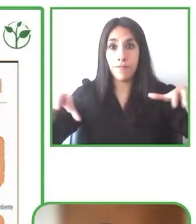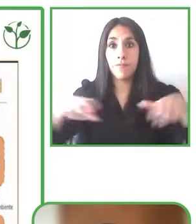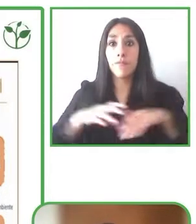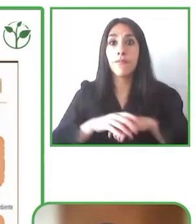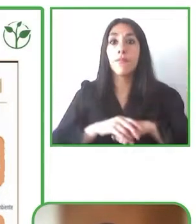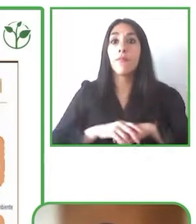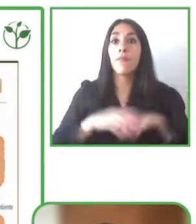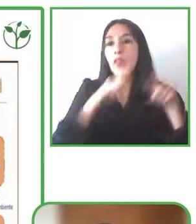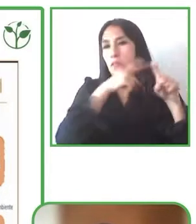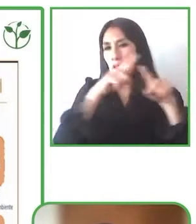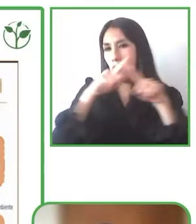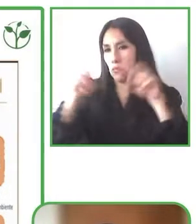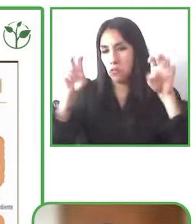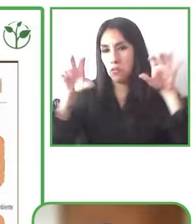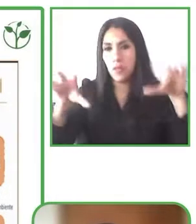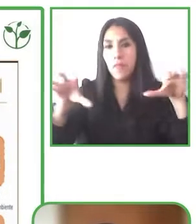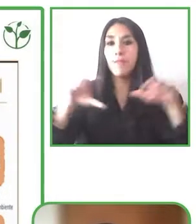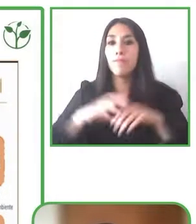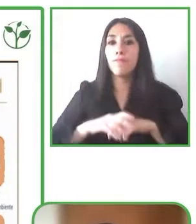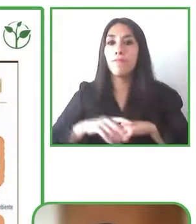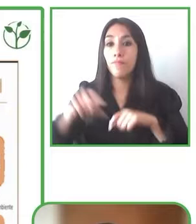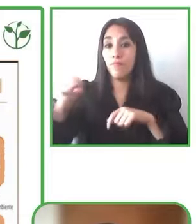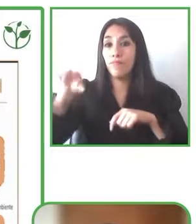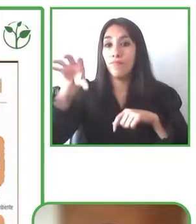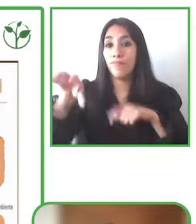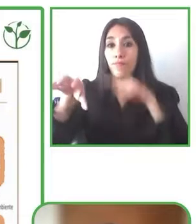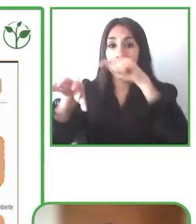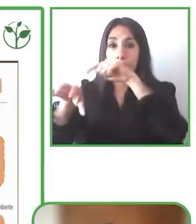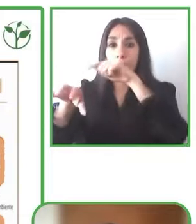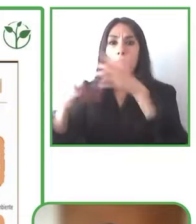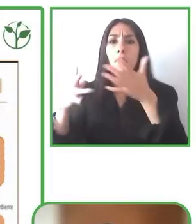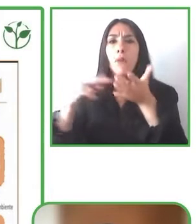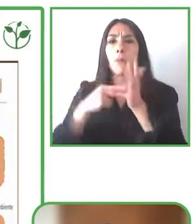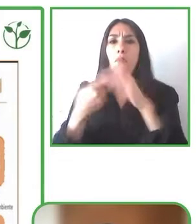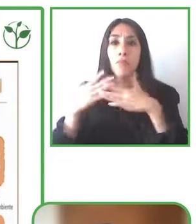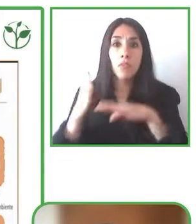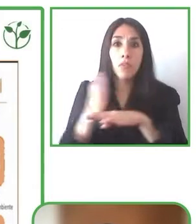for the access and participation how we saw this before pandemic in a digital era